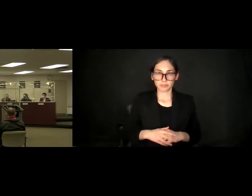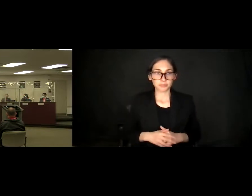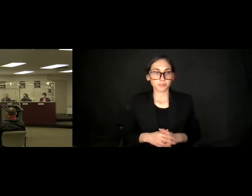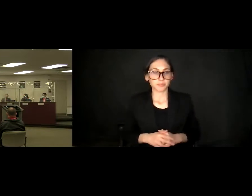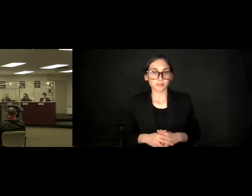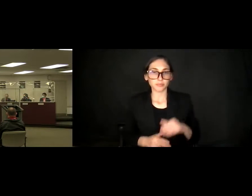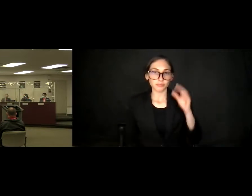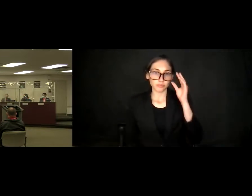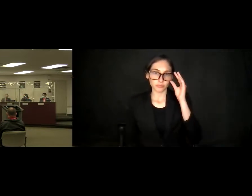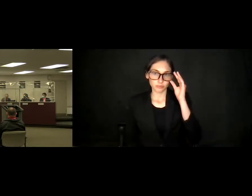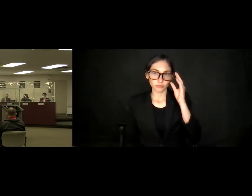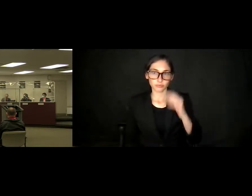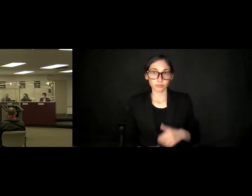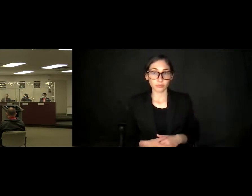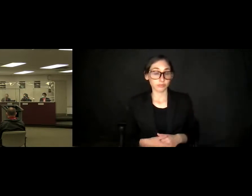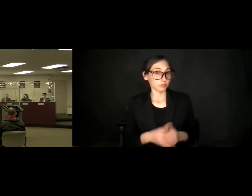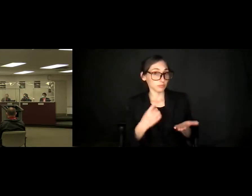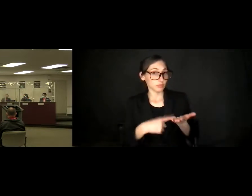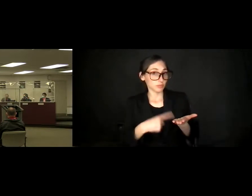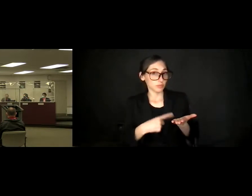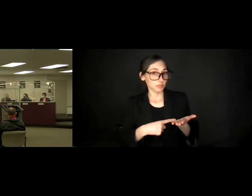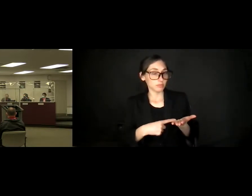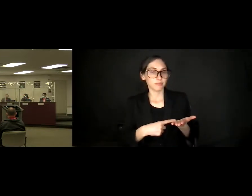This discussion is that there would be a